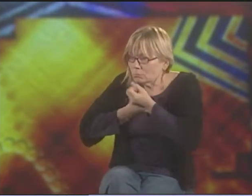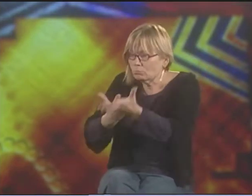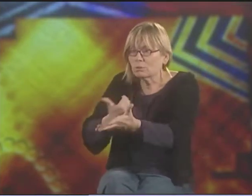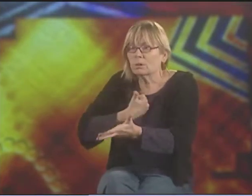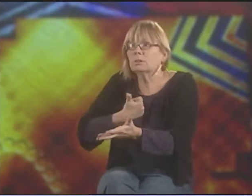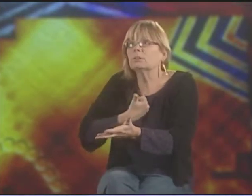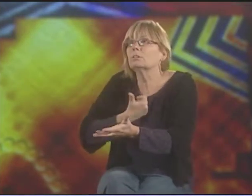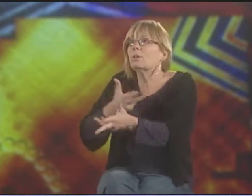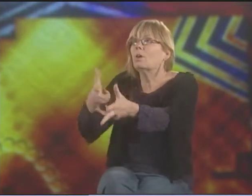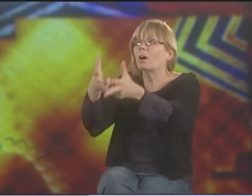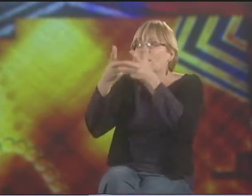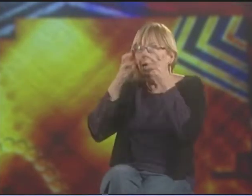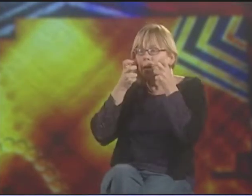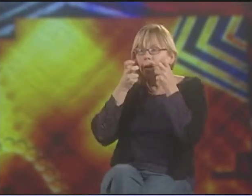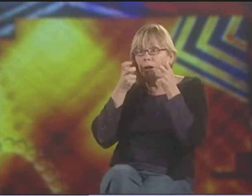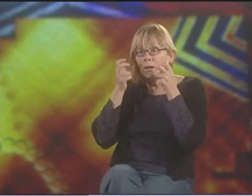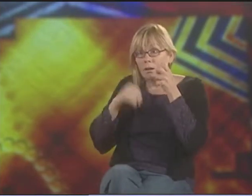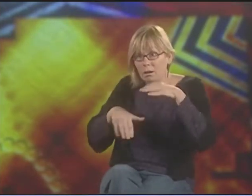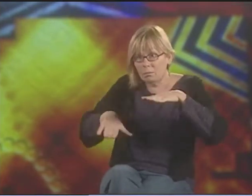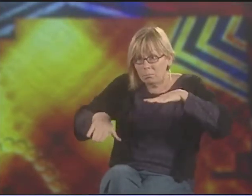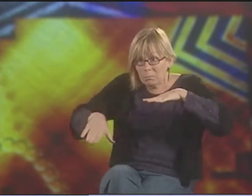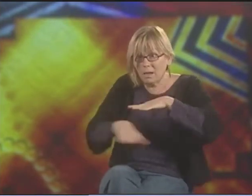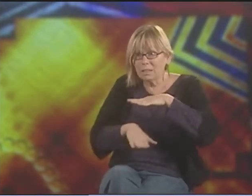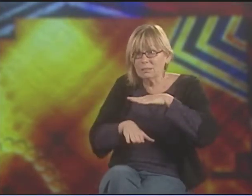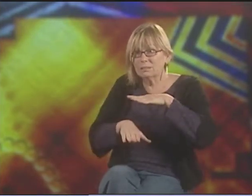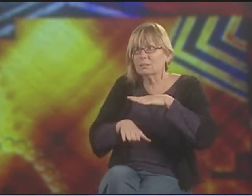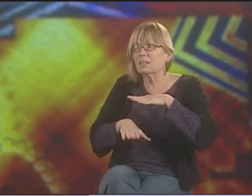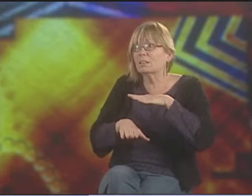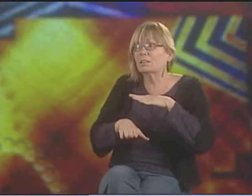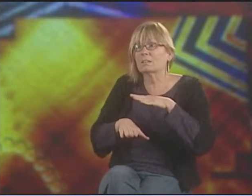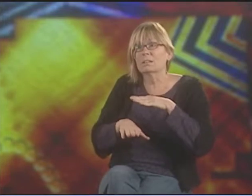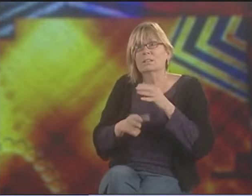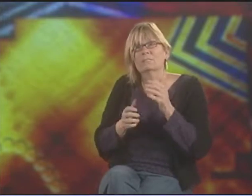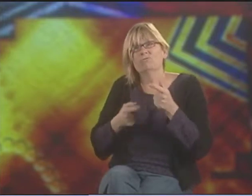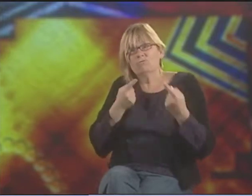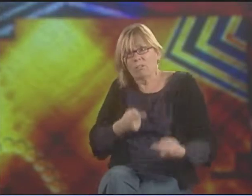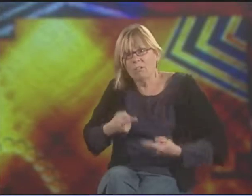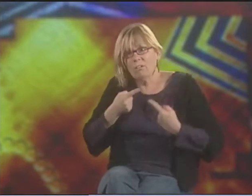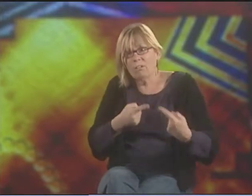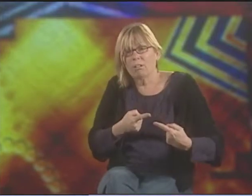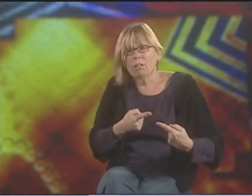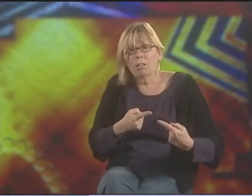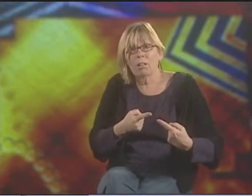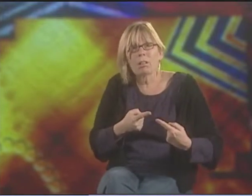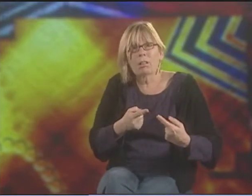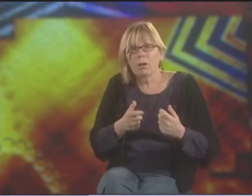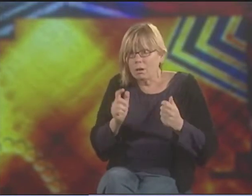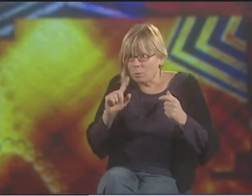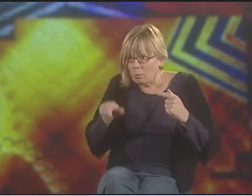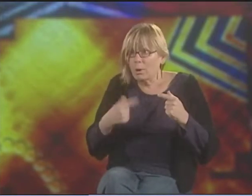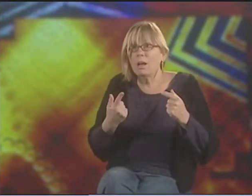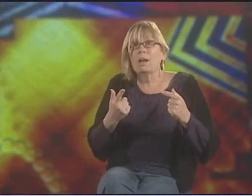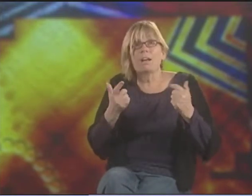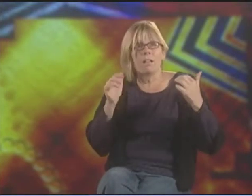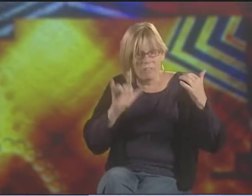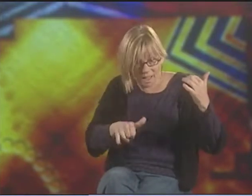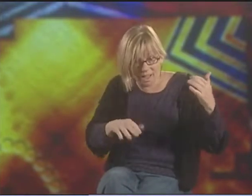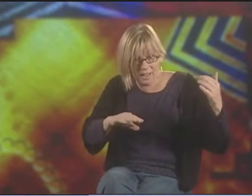YOU'RE EXPRESSING YOURSELF AND YOU'RE ABLE TO SEE WHAT OTHER PEOPLE EXPRESS. IT'S ALWAYS SUCH A STRUGGLE.